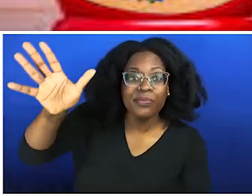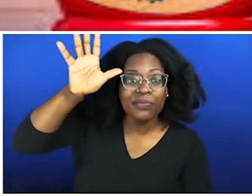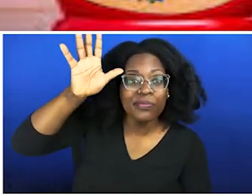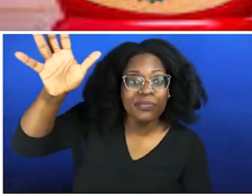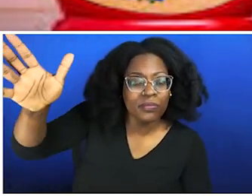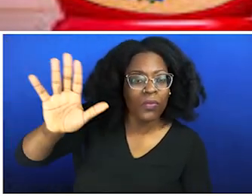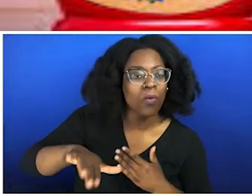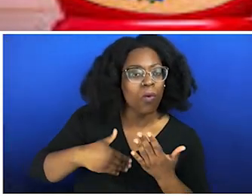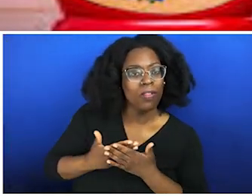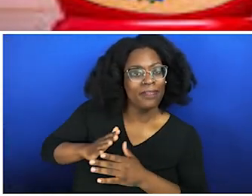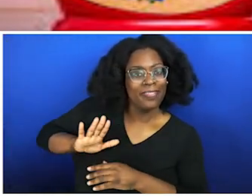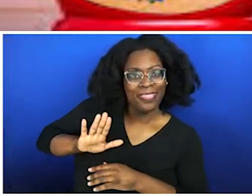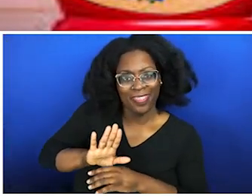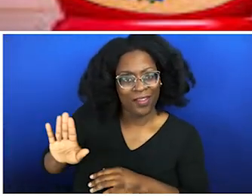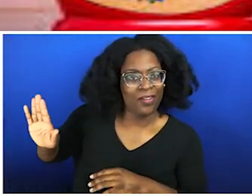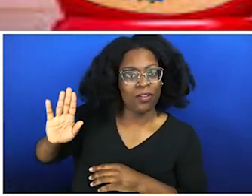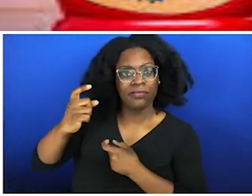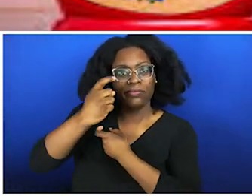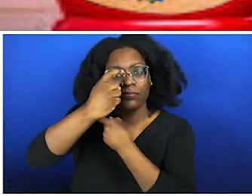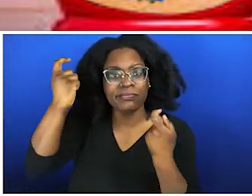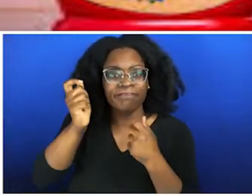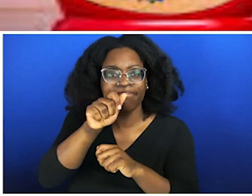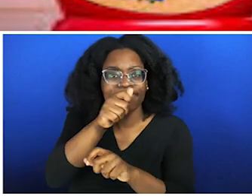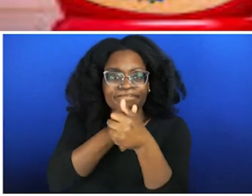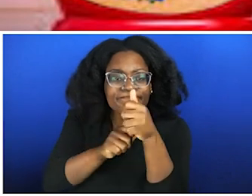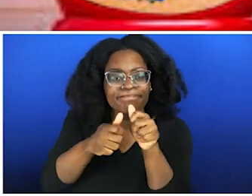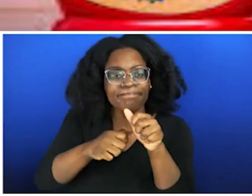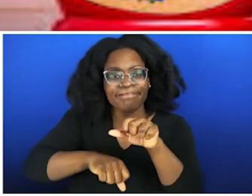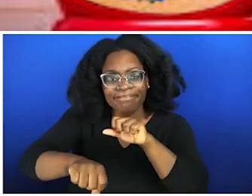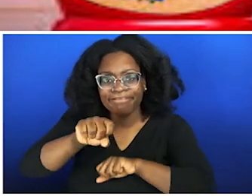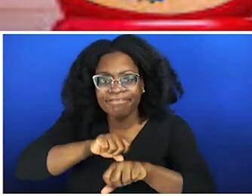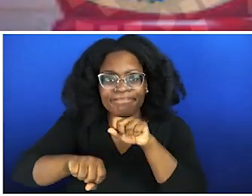is actually still in your blood today? What if I told you that those experiences will